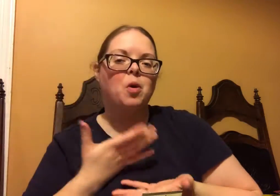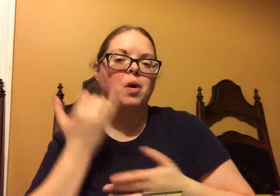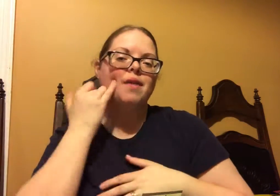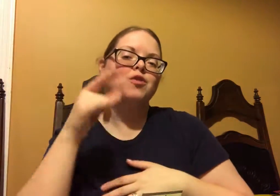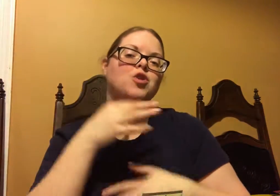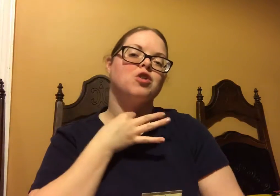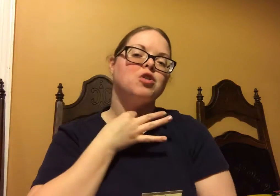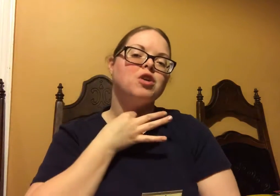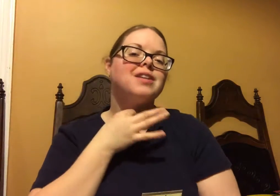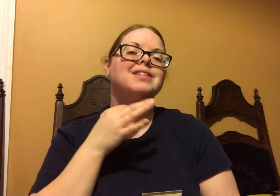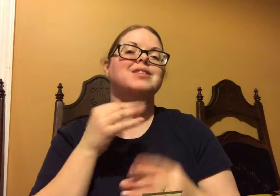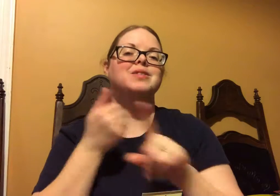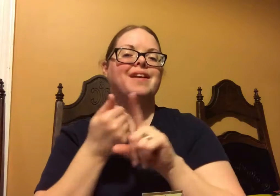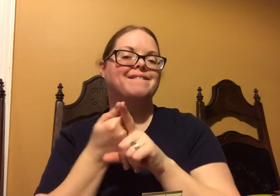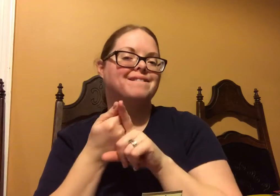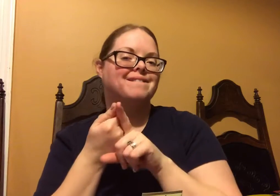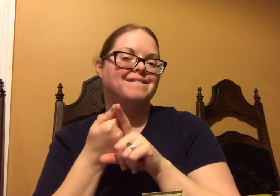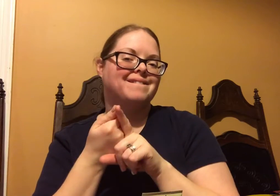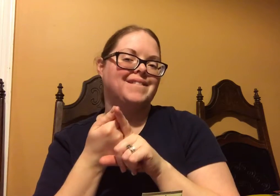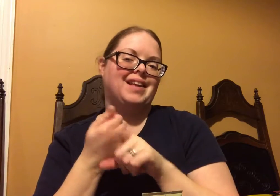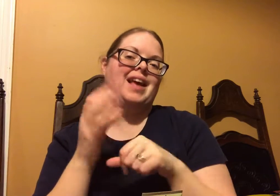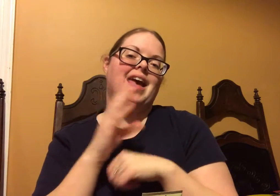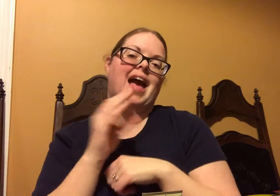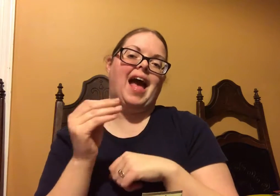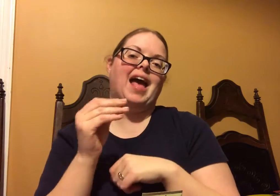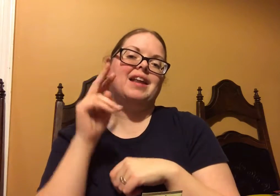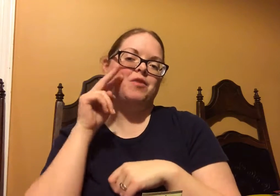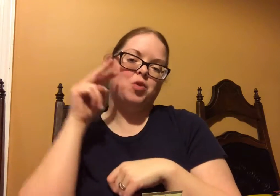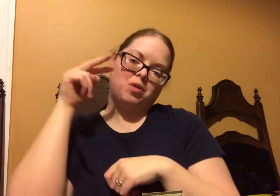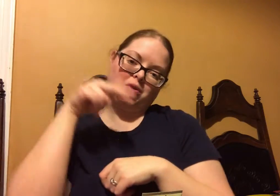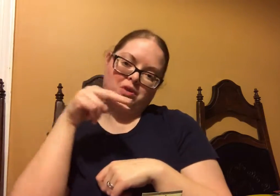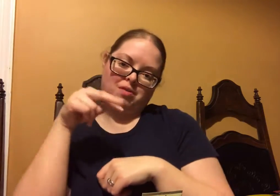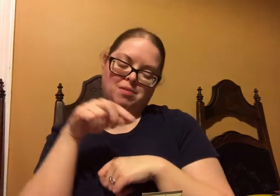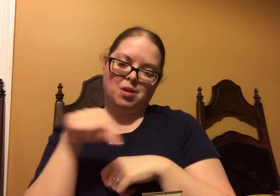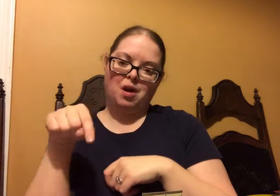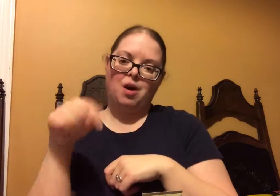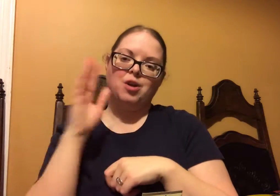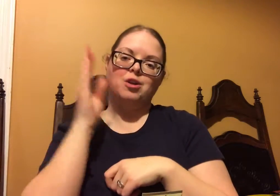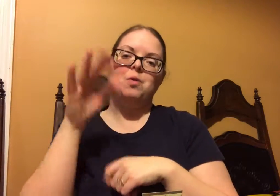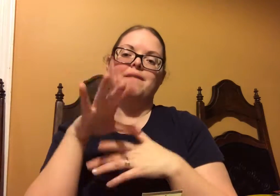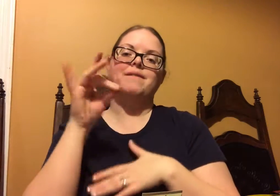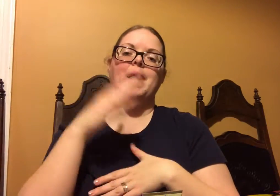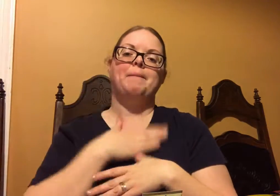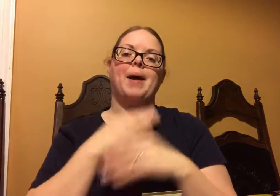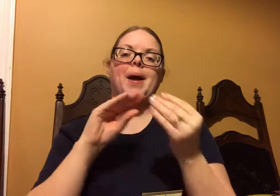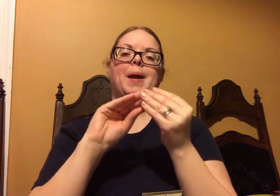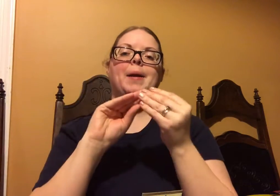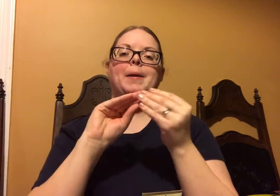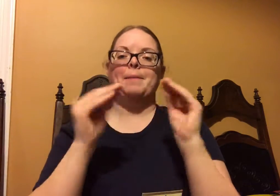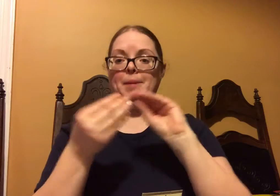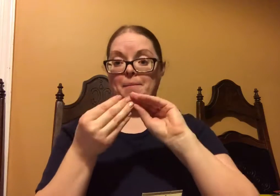some feedback let me know if you're interested, And if you look below you'll find my member